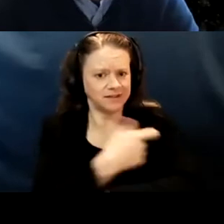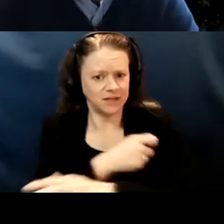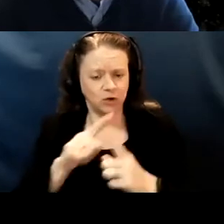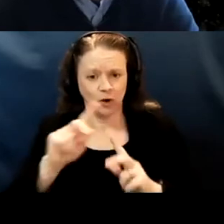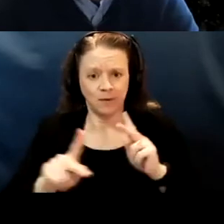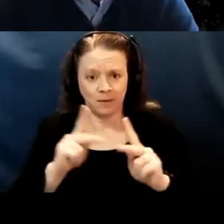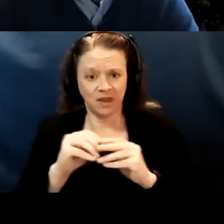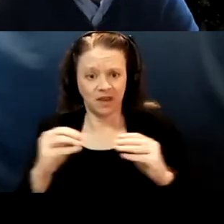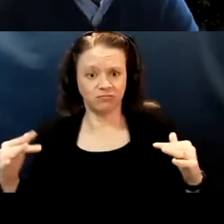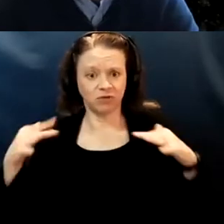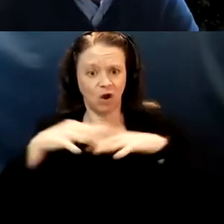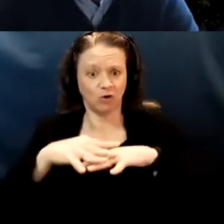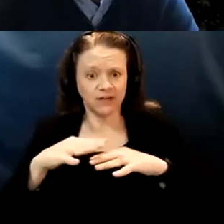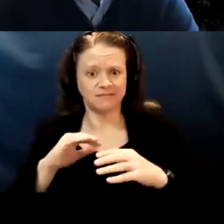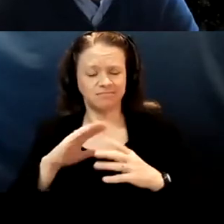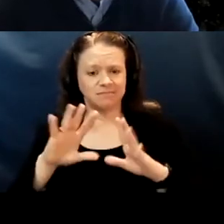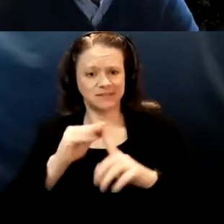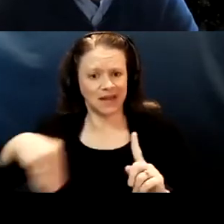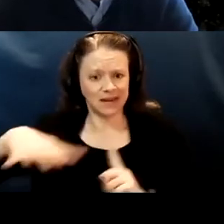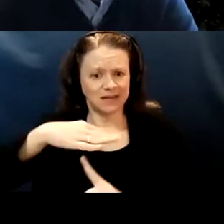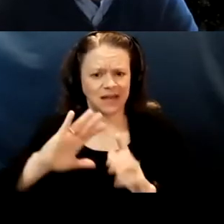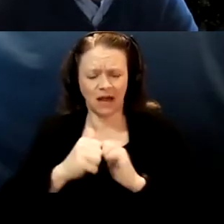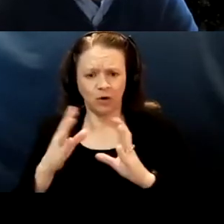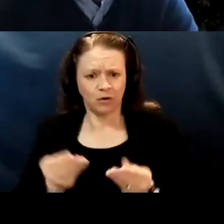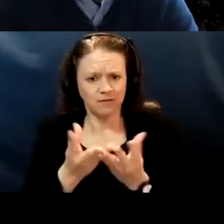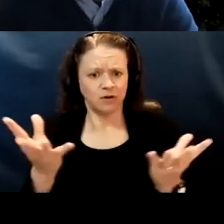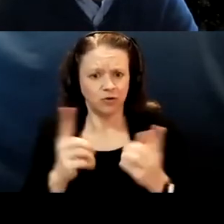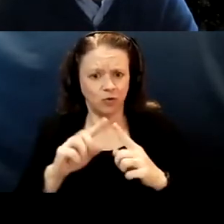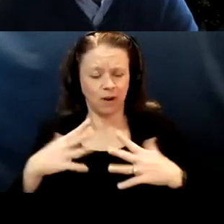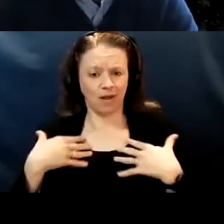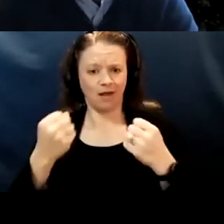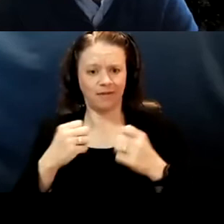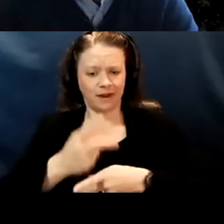How do you get it to healthcare providers? So a lot of what I heard from other states was